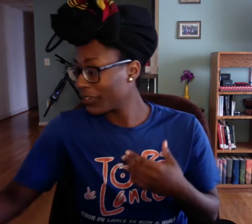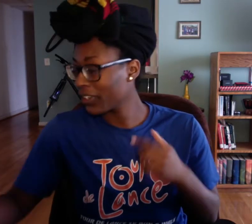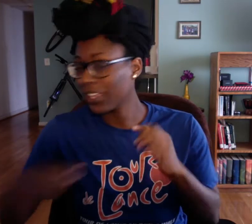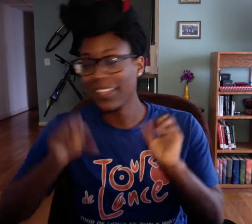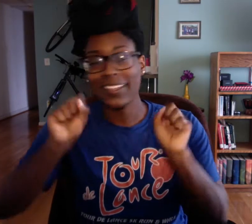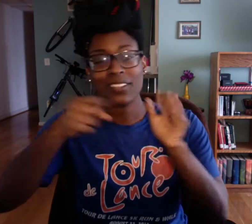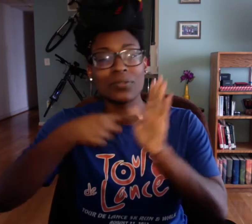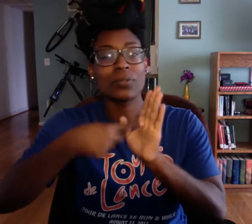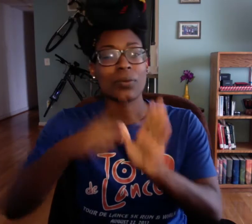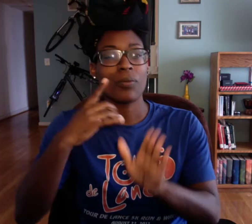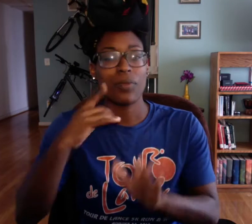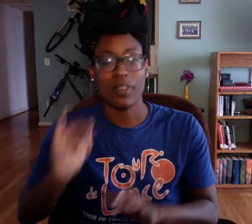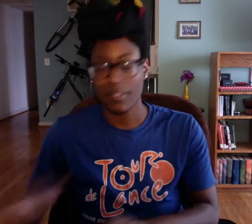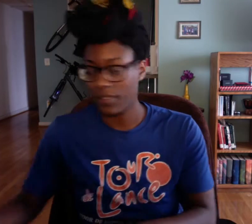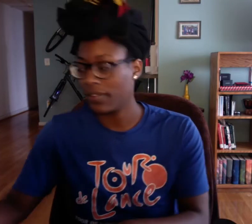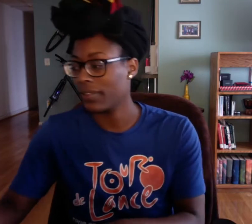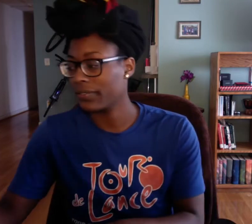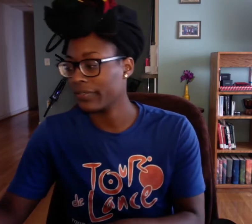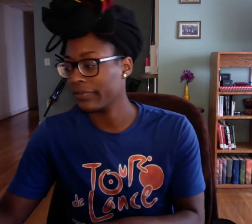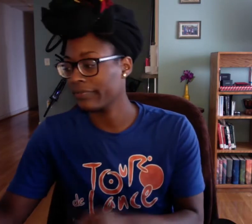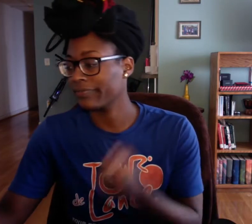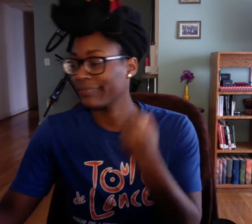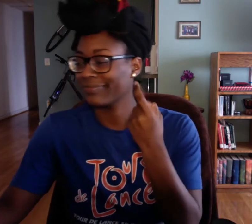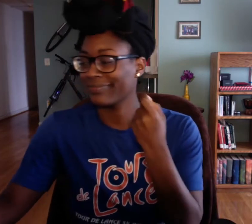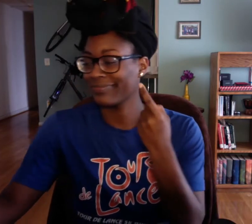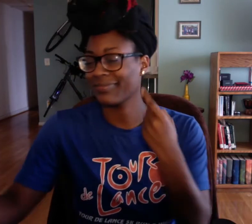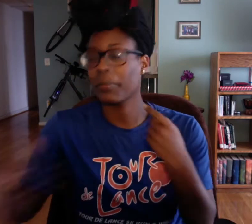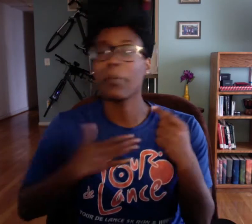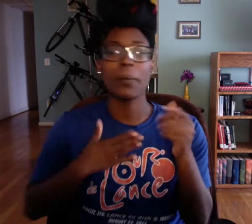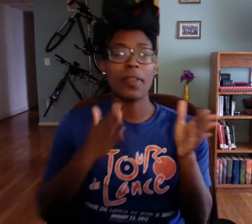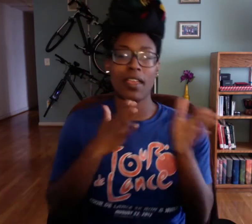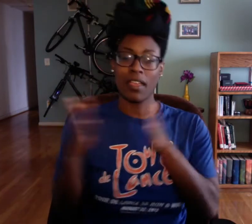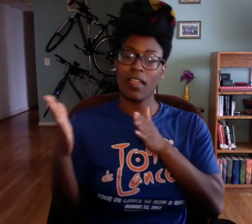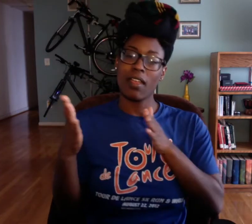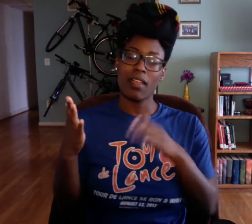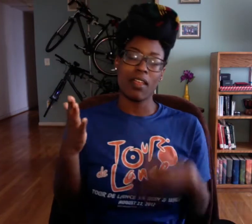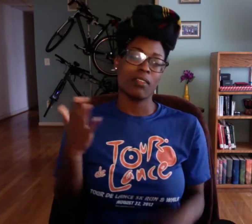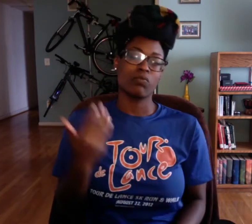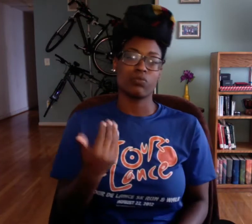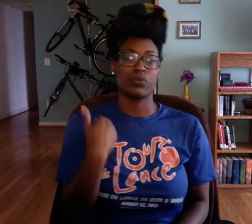So I'll show you what it looks like.